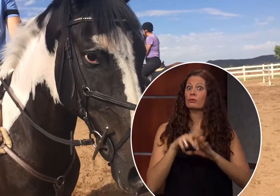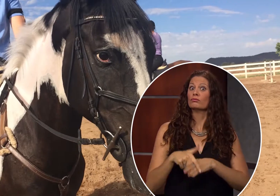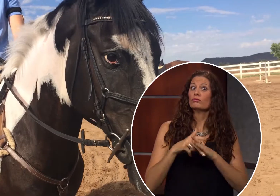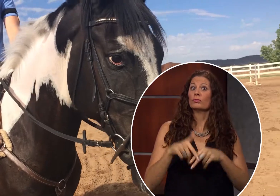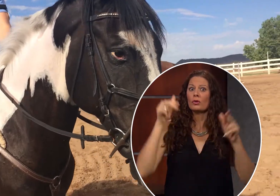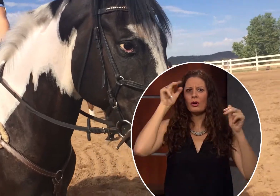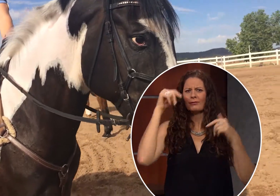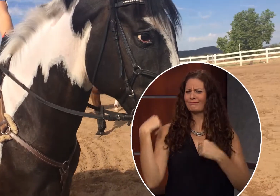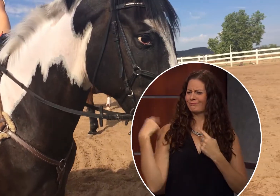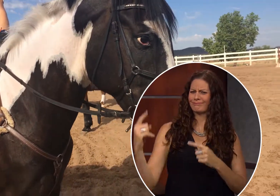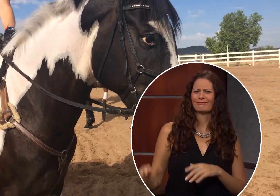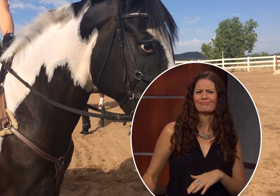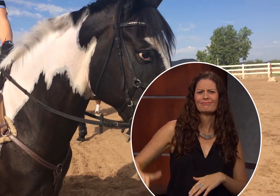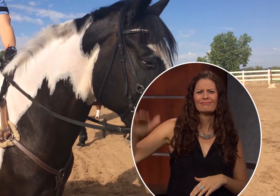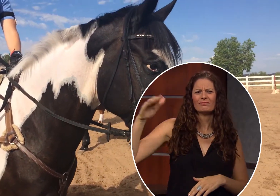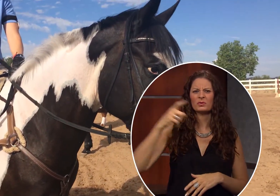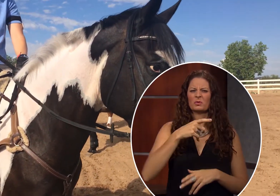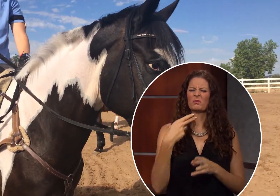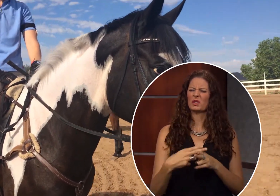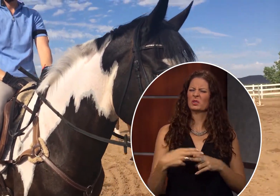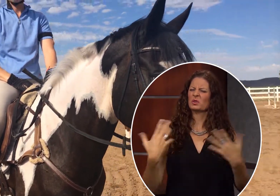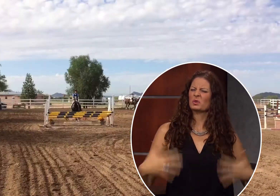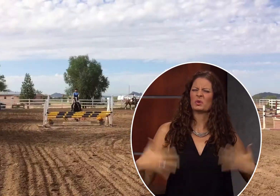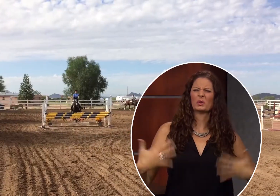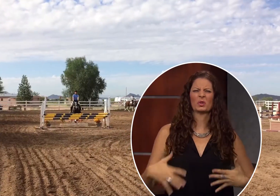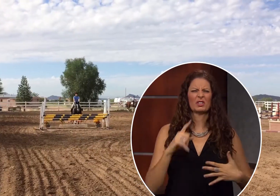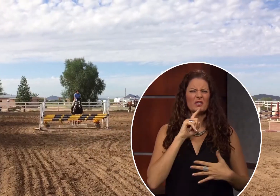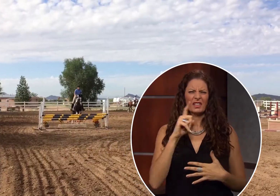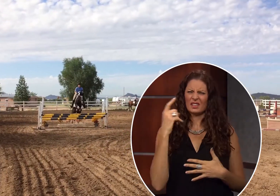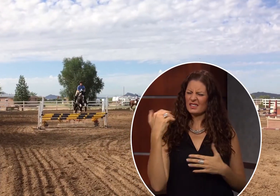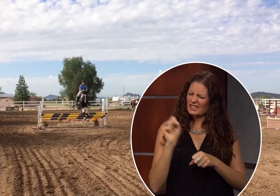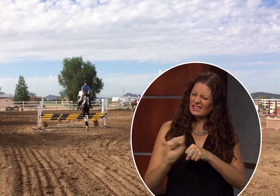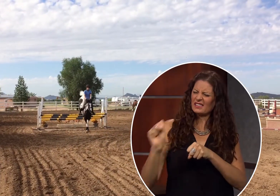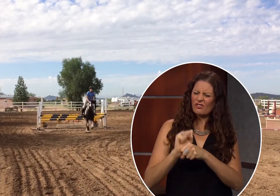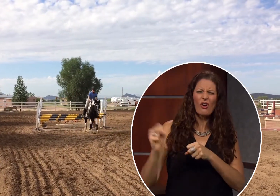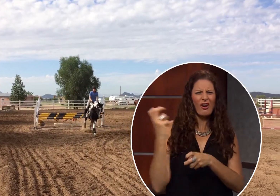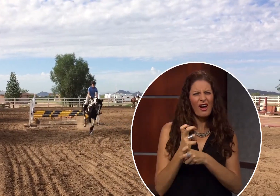Kimberly has been riding since she was a little girl. She says it’s been a lot of hard work